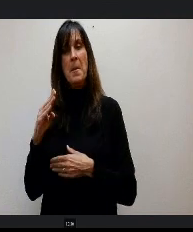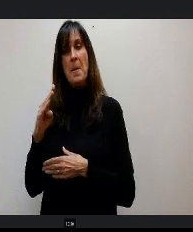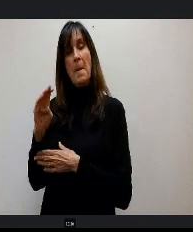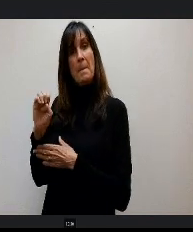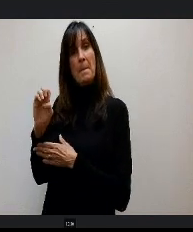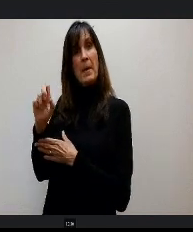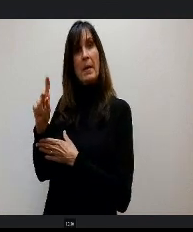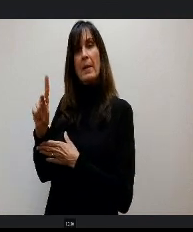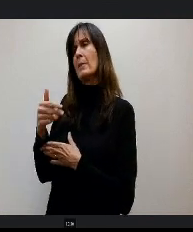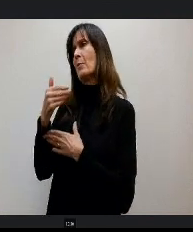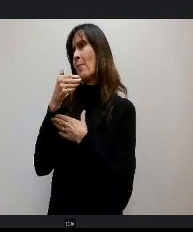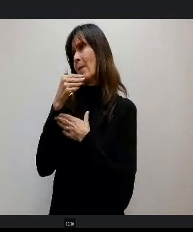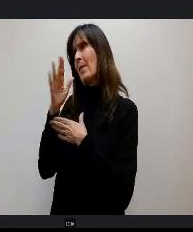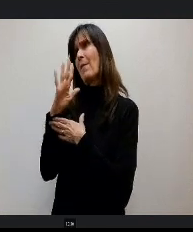that again for getting on the call with.